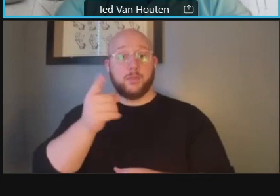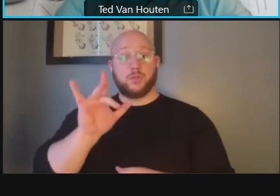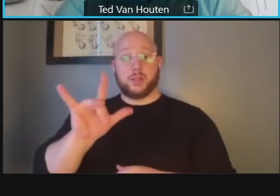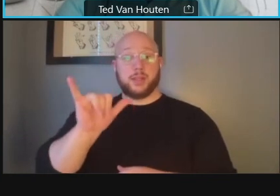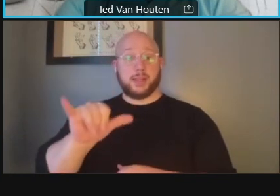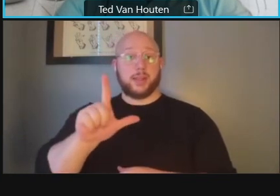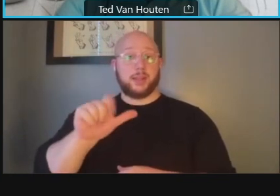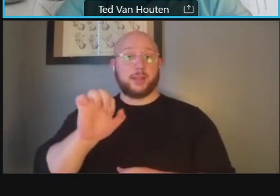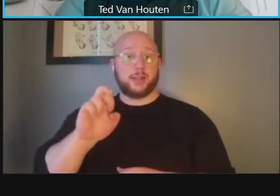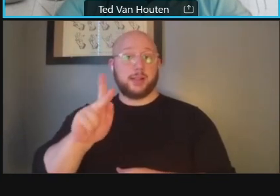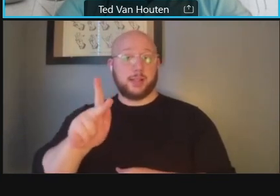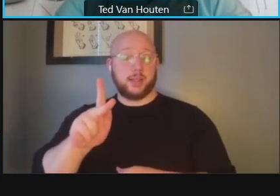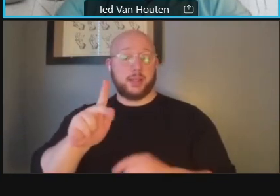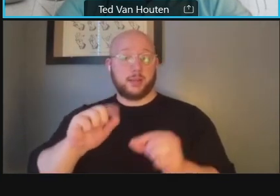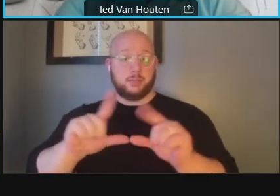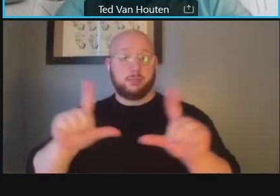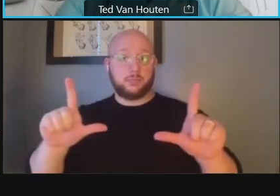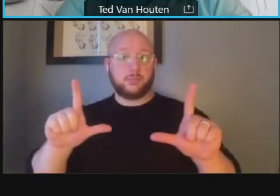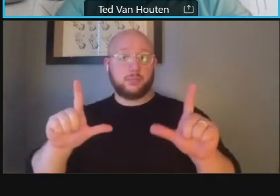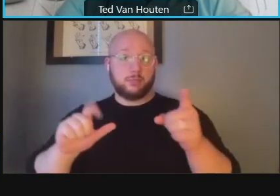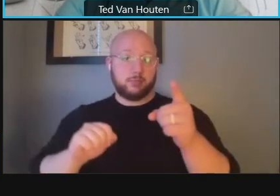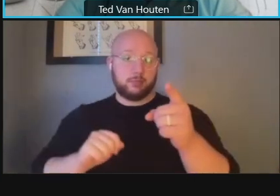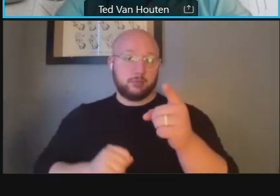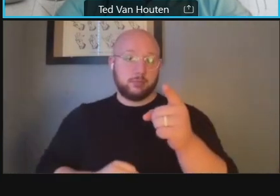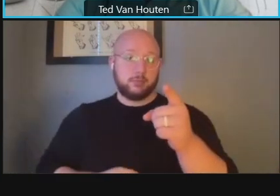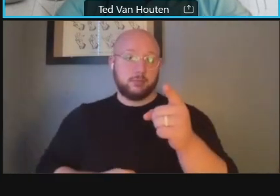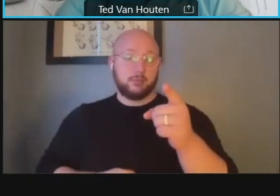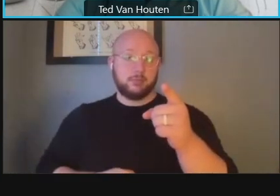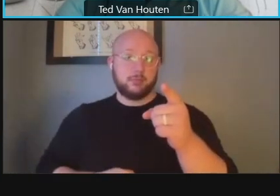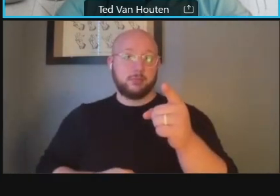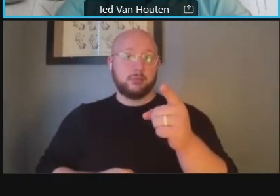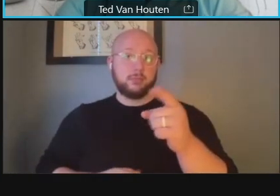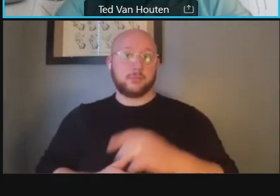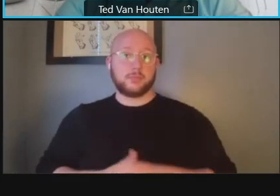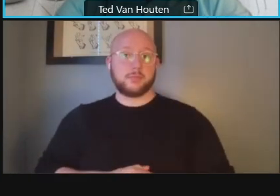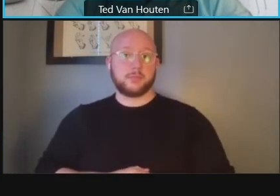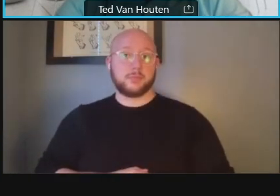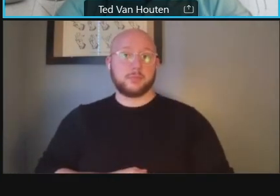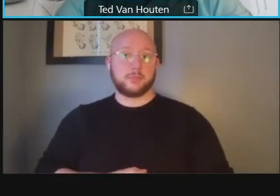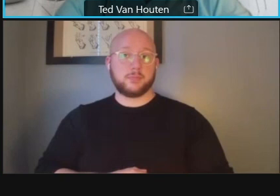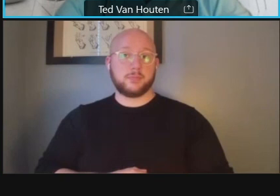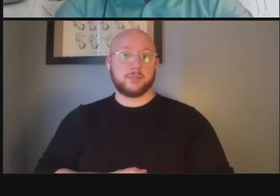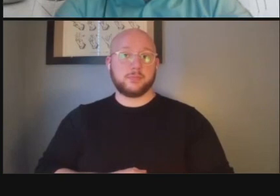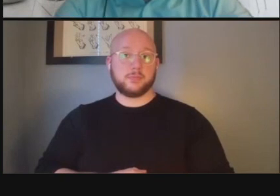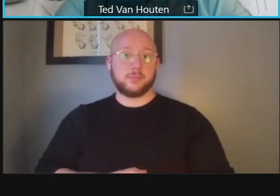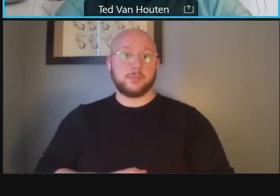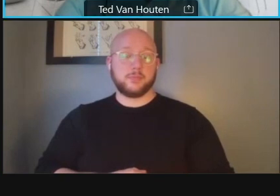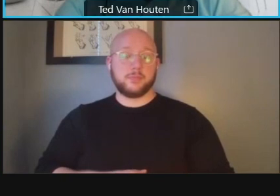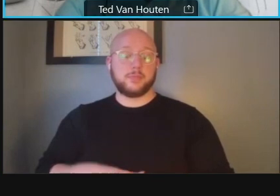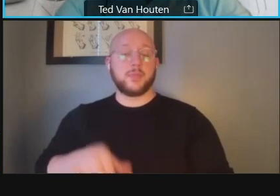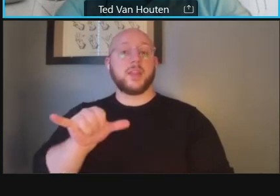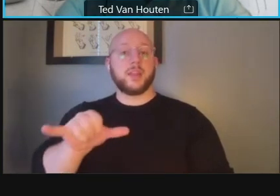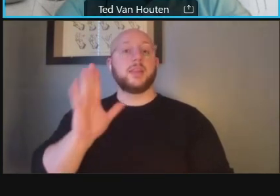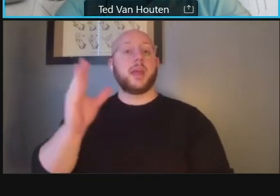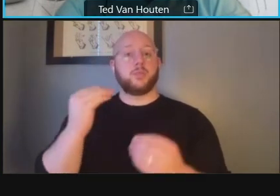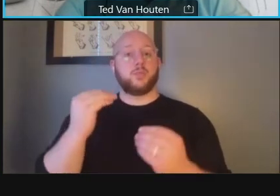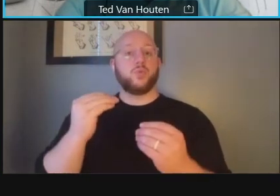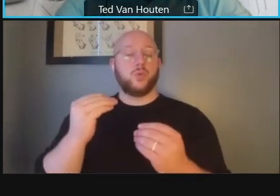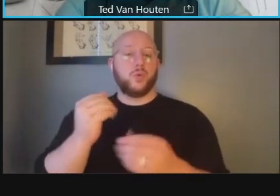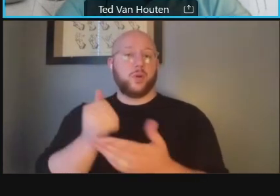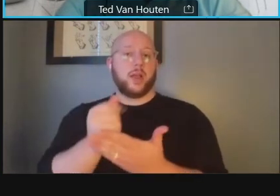rebrand dot l y slash van ness hyphen comments uh that will get you to the title six form we have